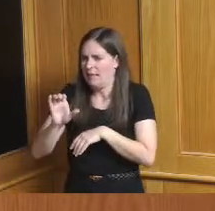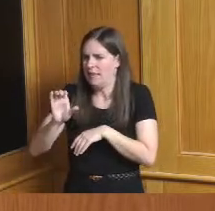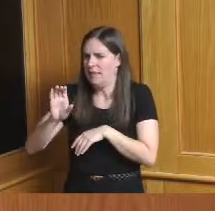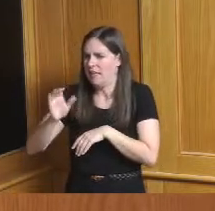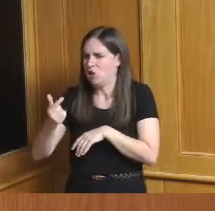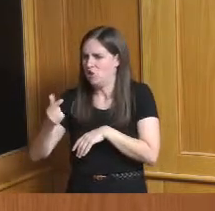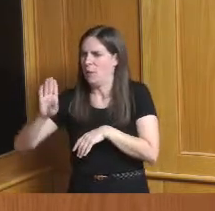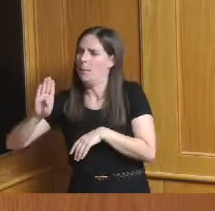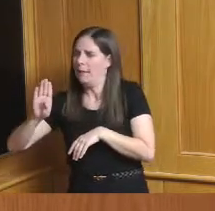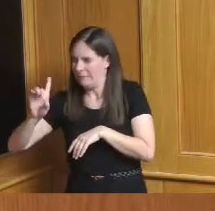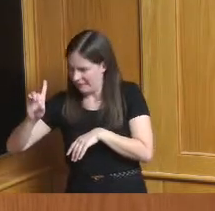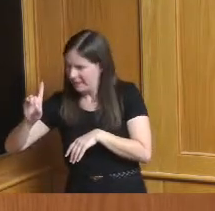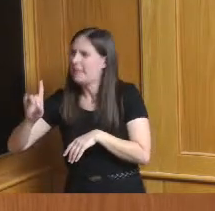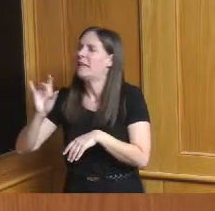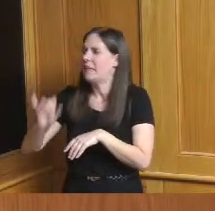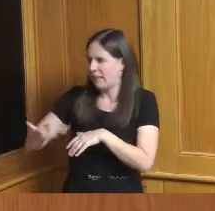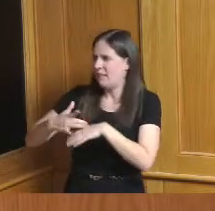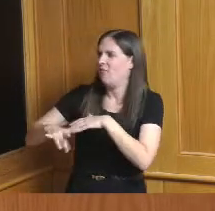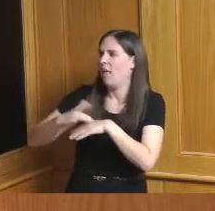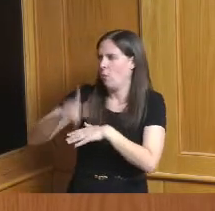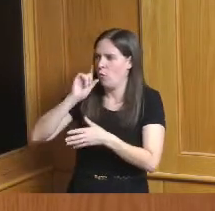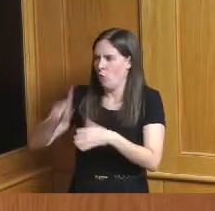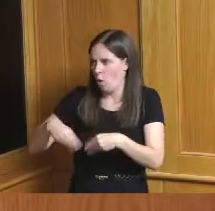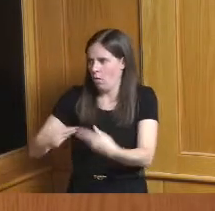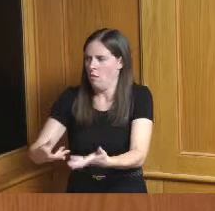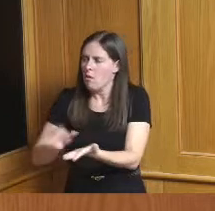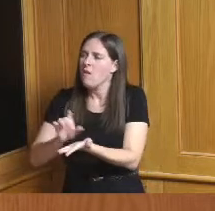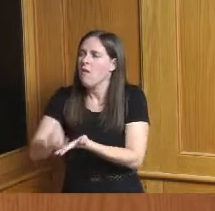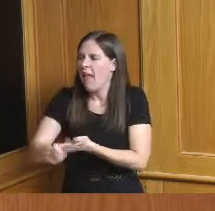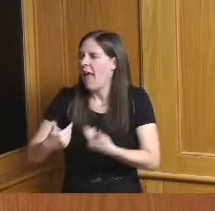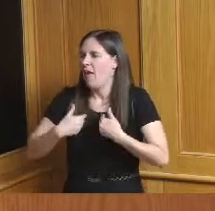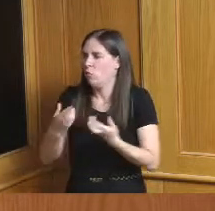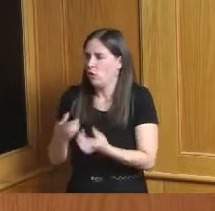other resources that have been made available in the last couple of years general fund money